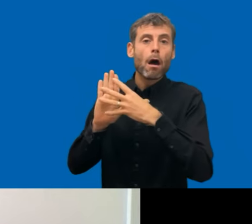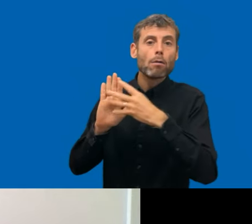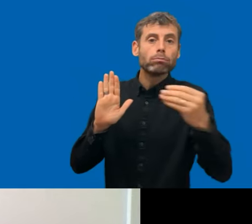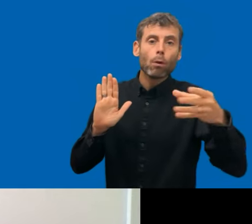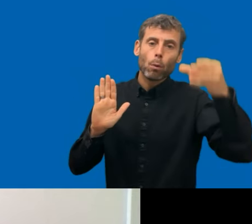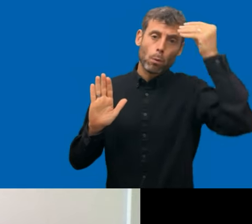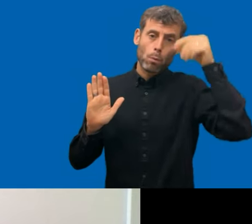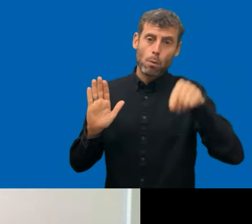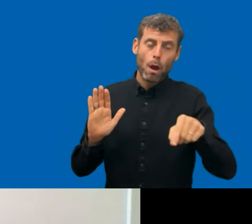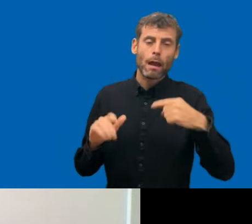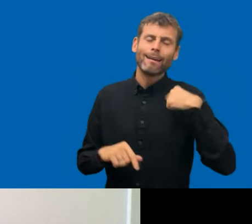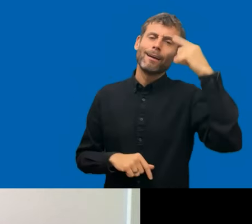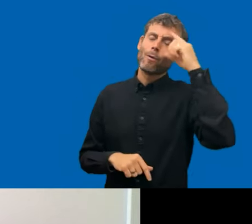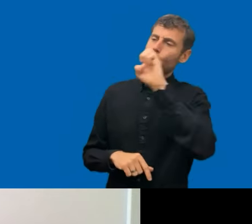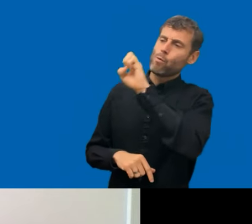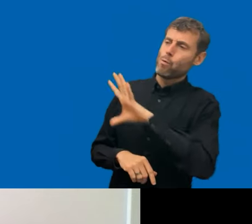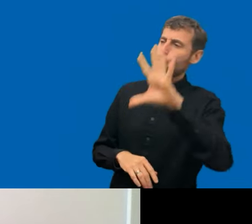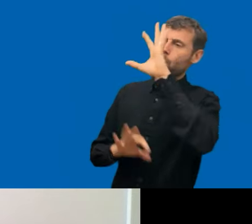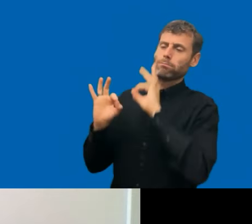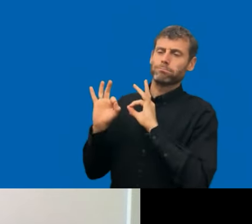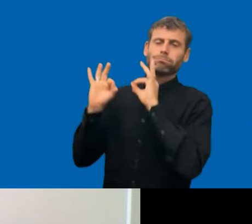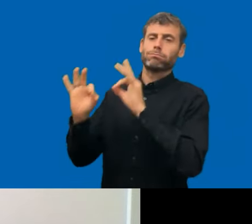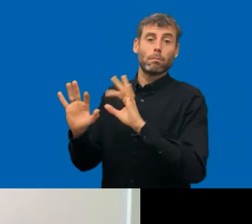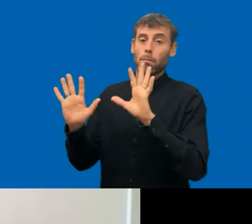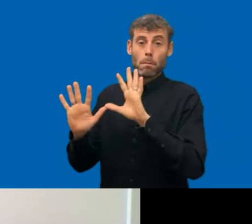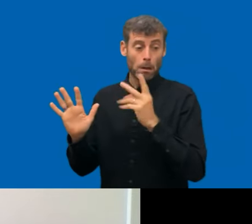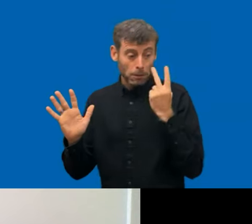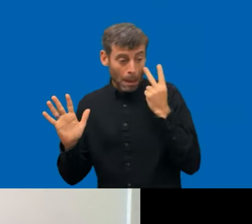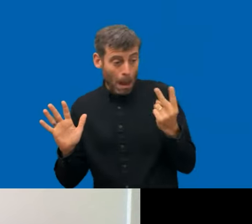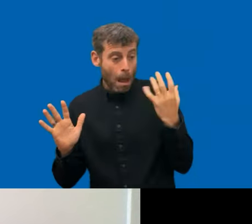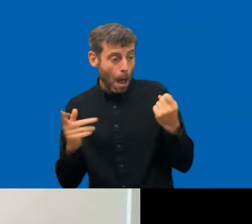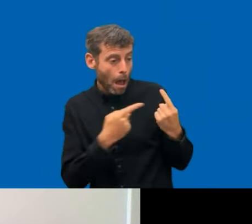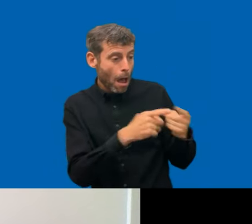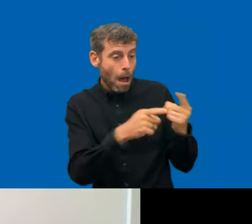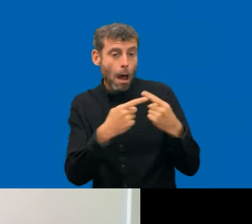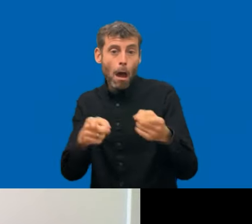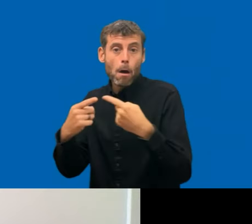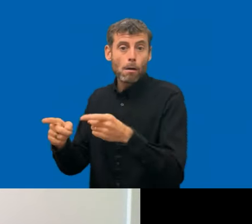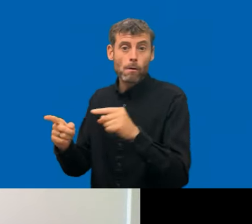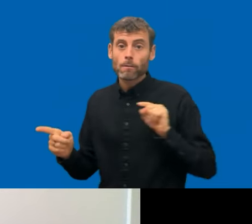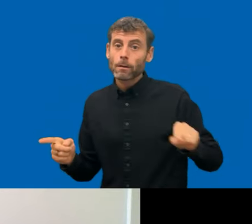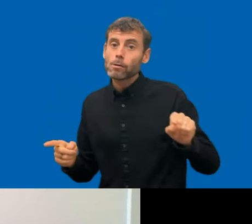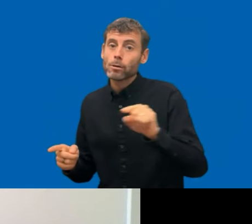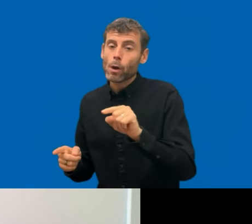and also going beyond the implementing decision maybe should be still there.